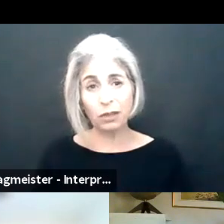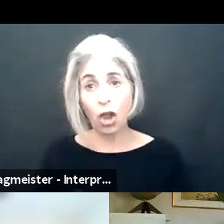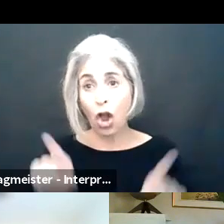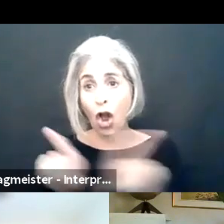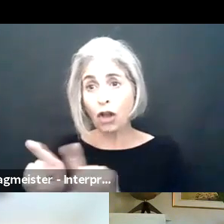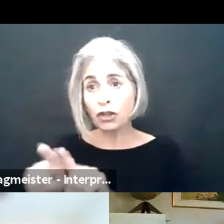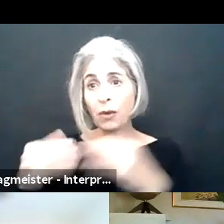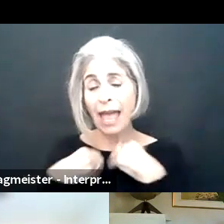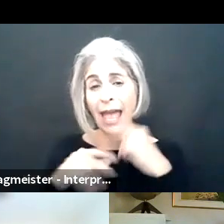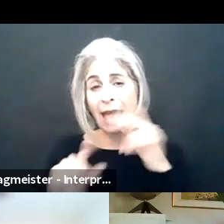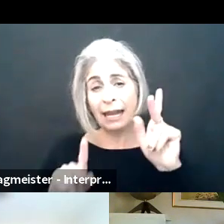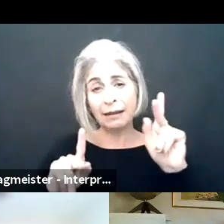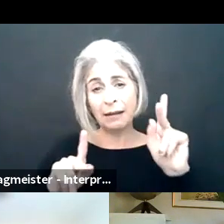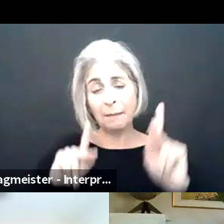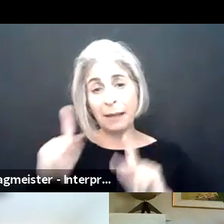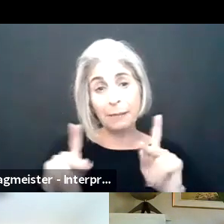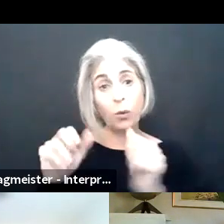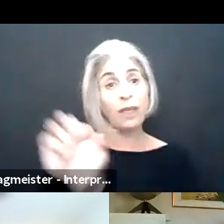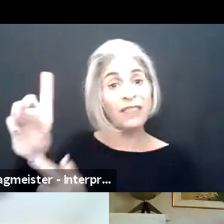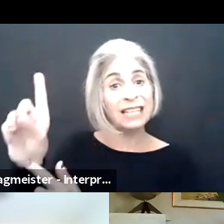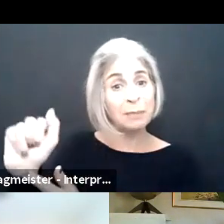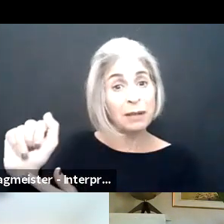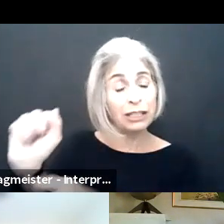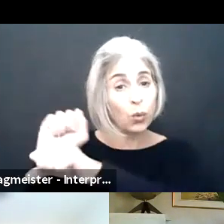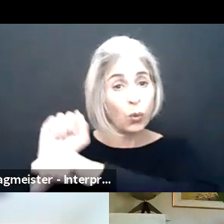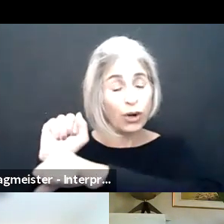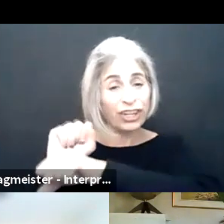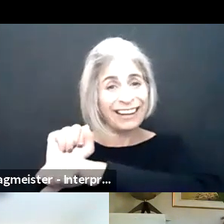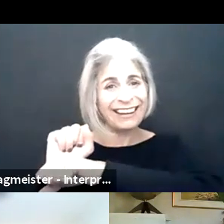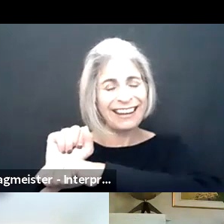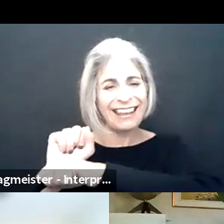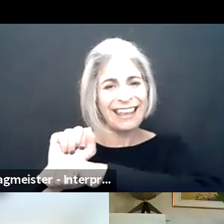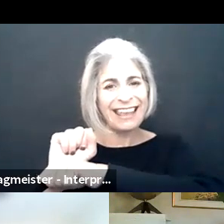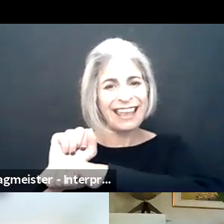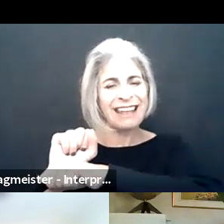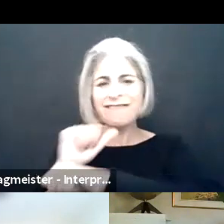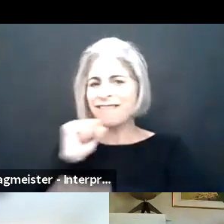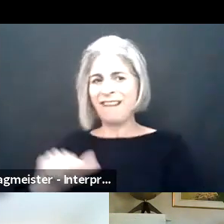from Gartner.